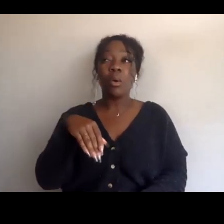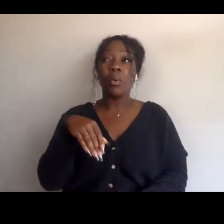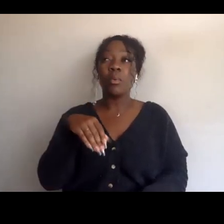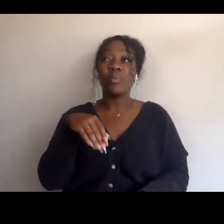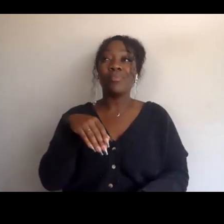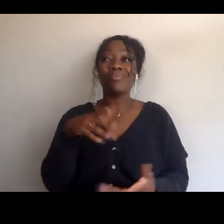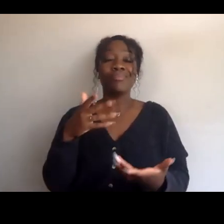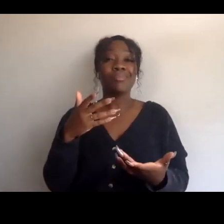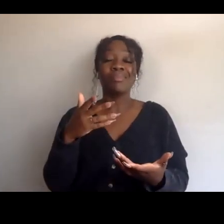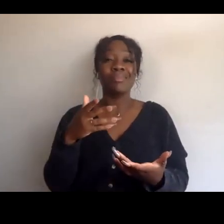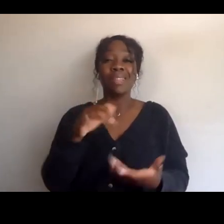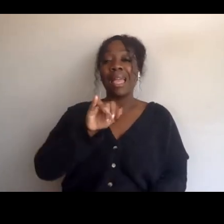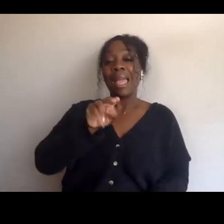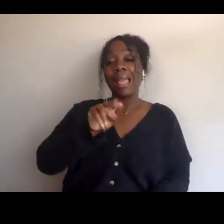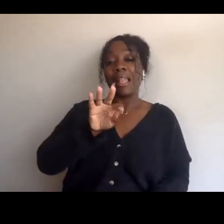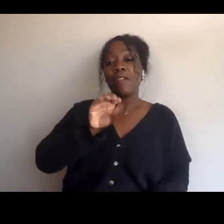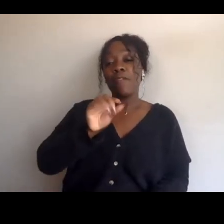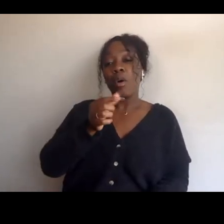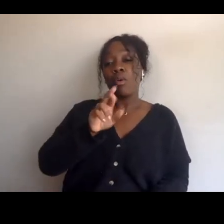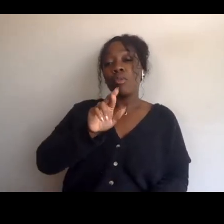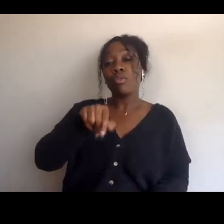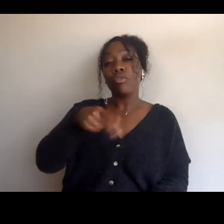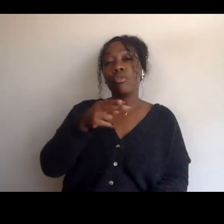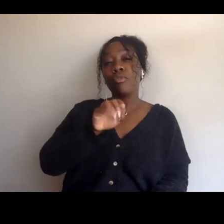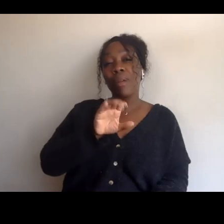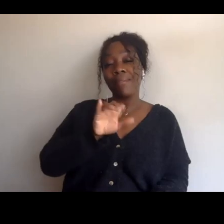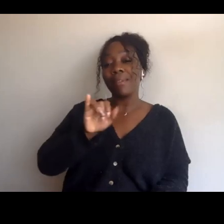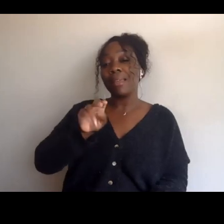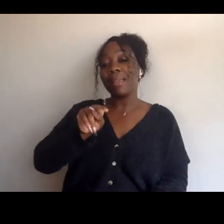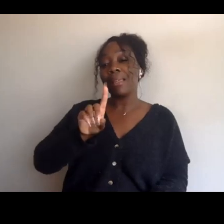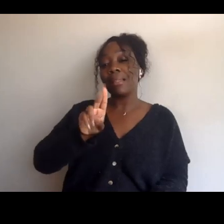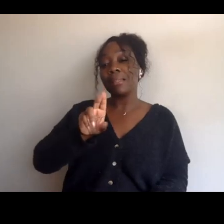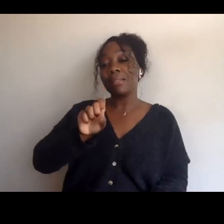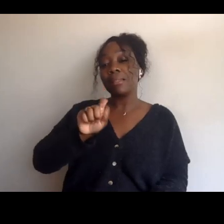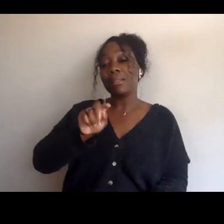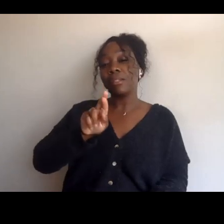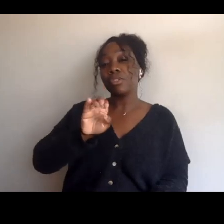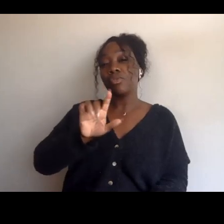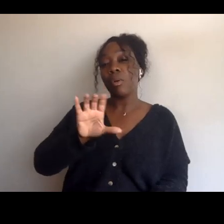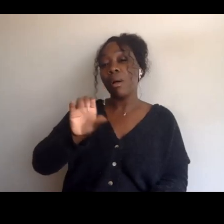they have been putting it to work, do I have Instagram handles? Yeah, I can give them to you after, right?